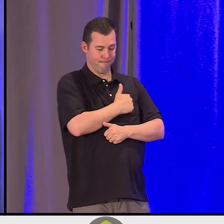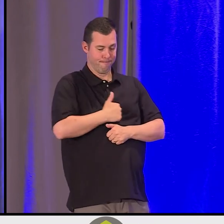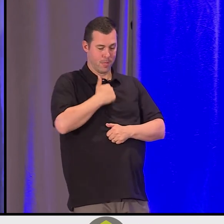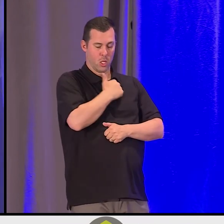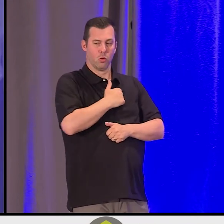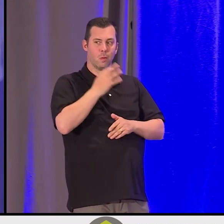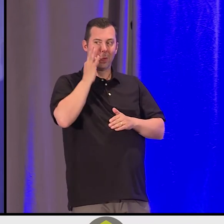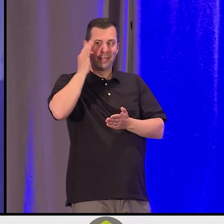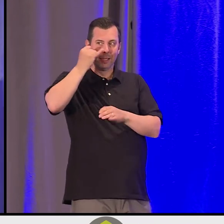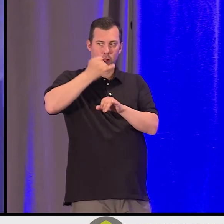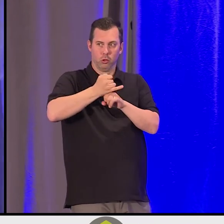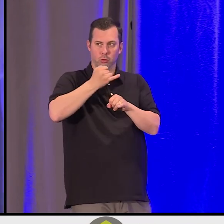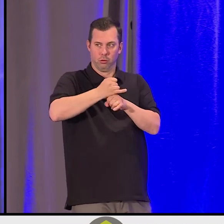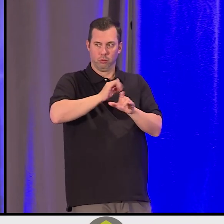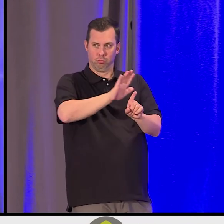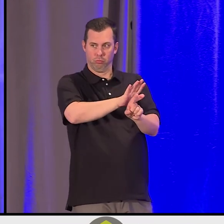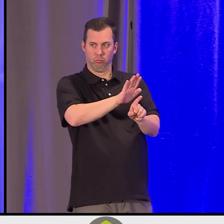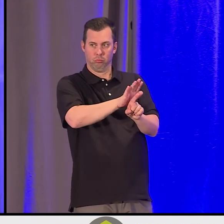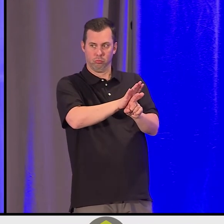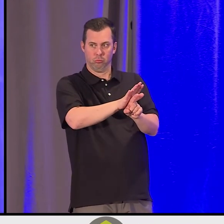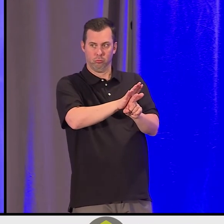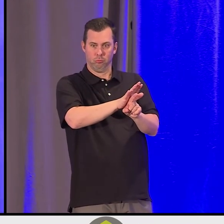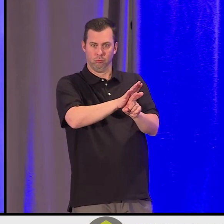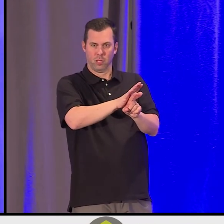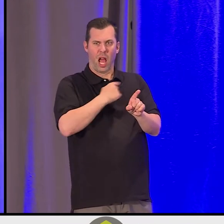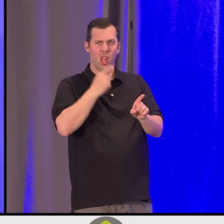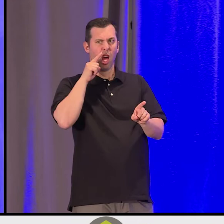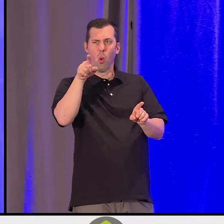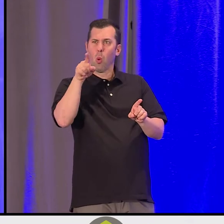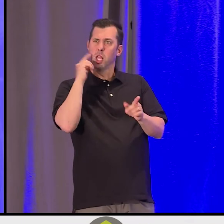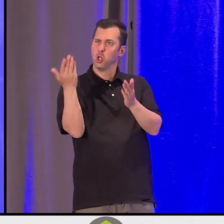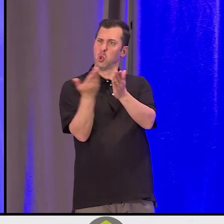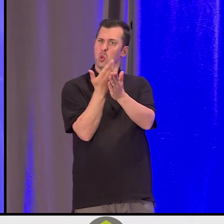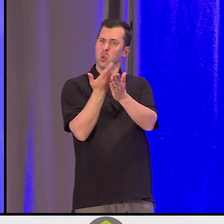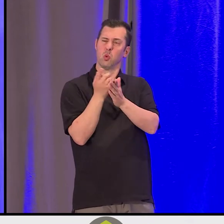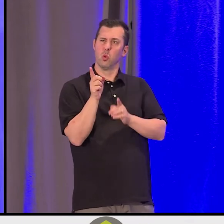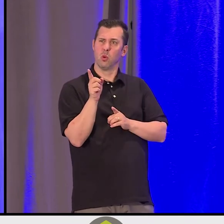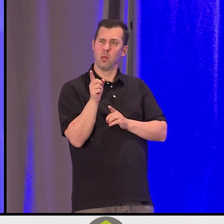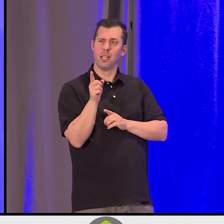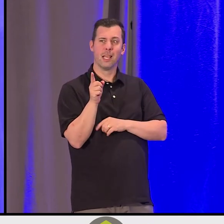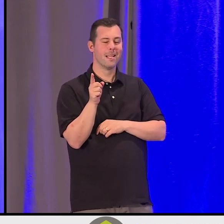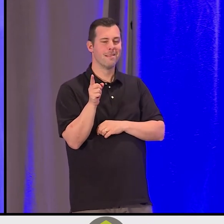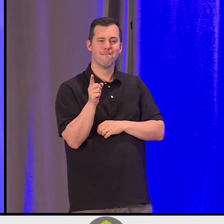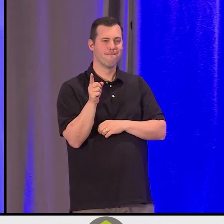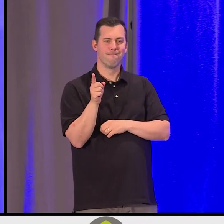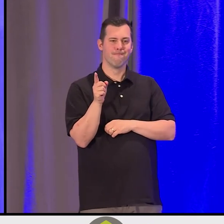was like a new conversation. But it isn't now. The country has been seized and transformed